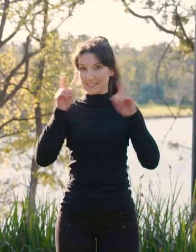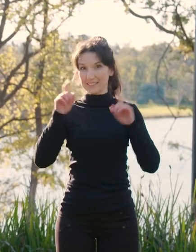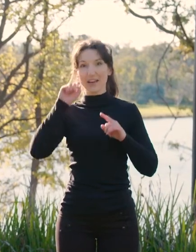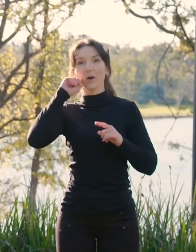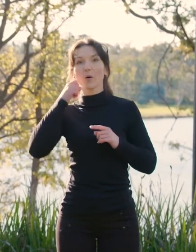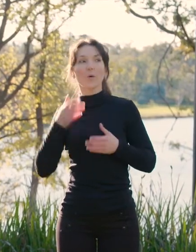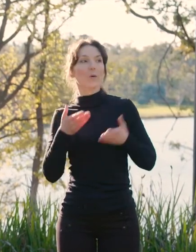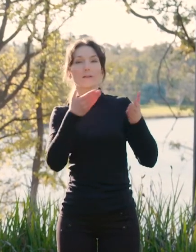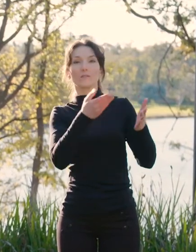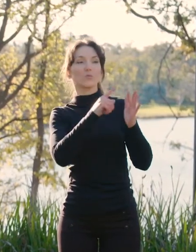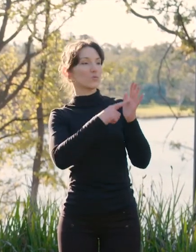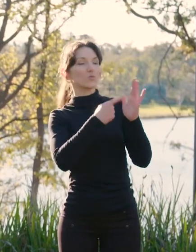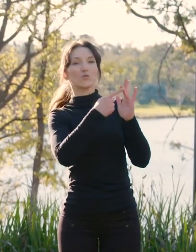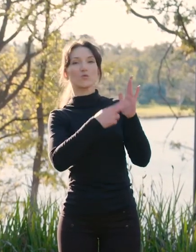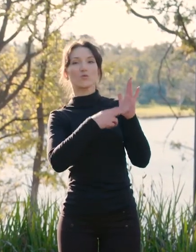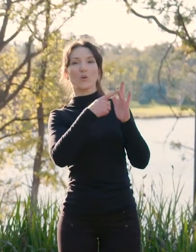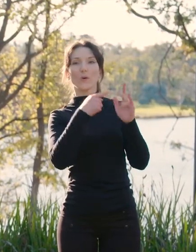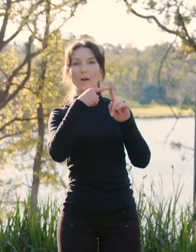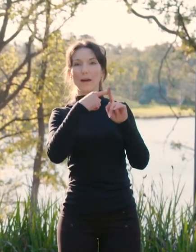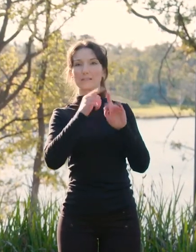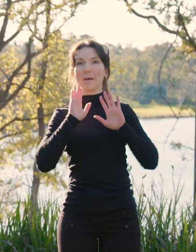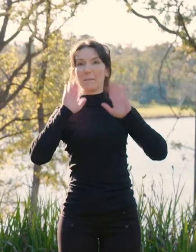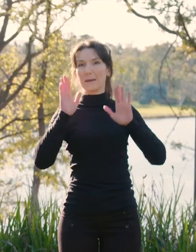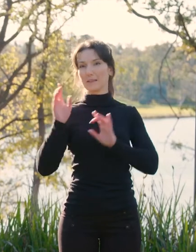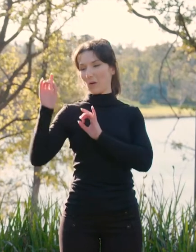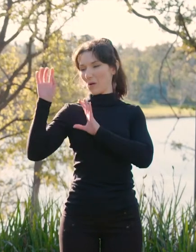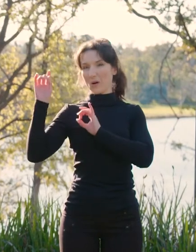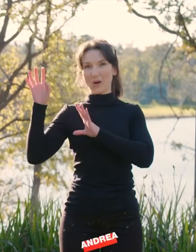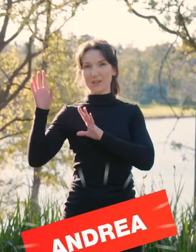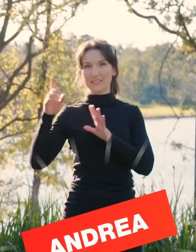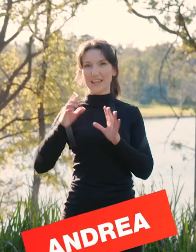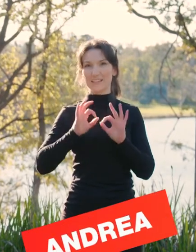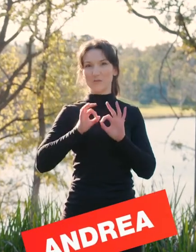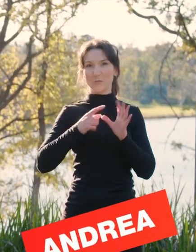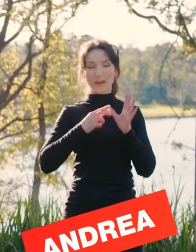curator Jono and our amazing Auslan interpreter Andrea. They’re gonna take